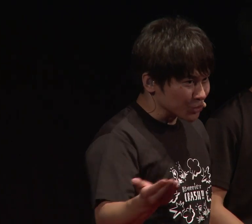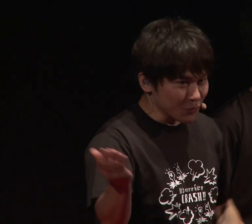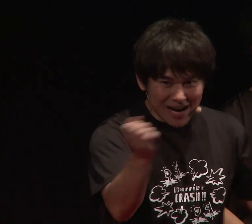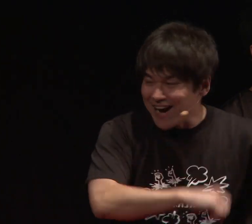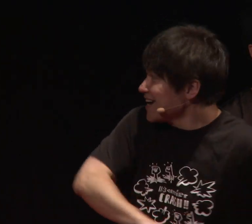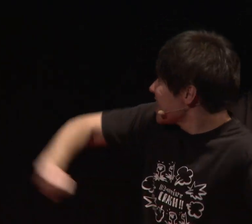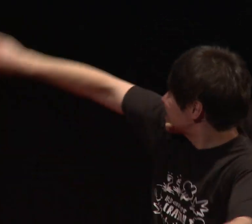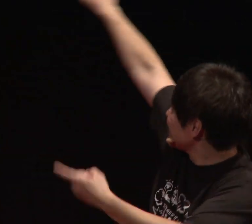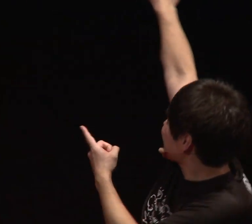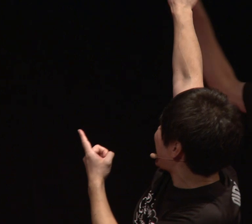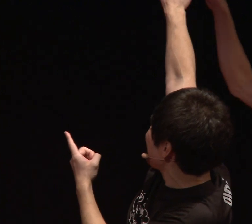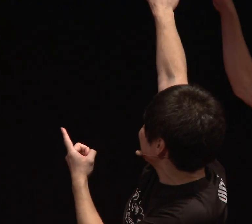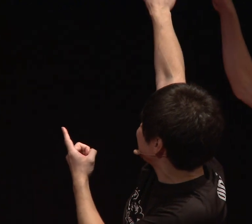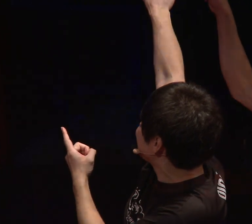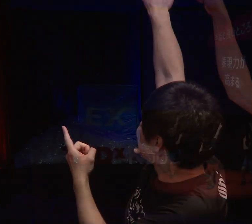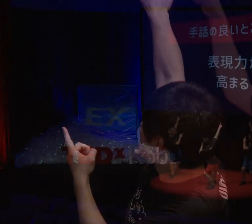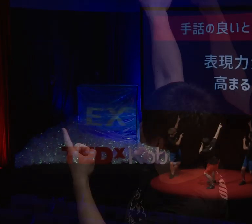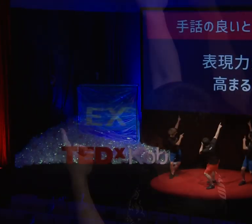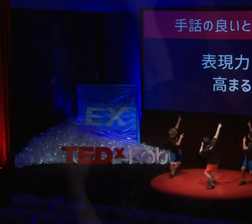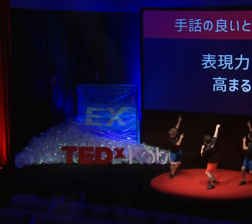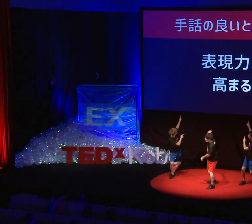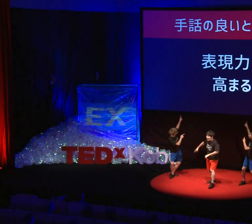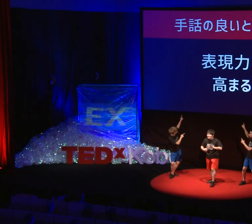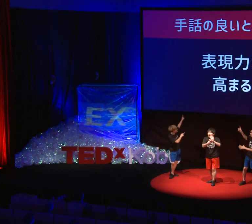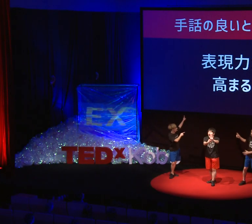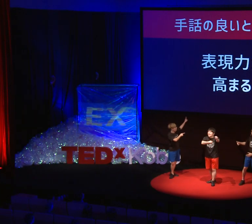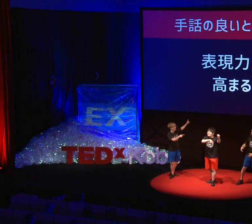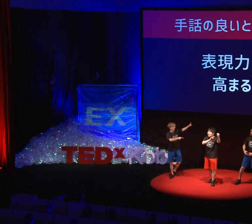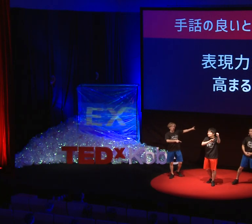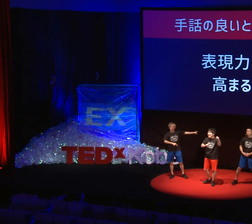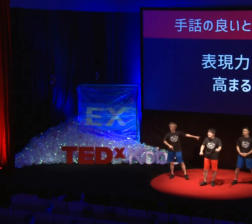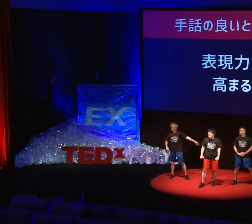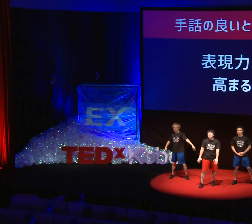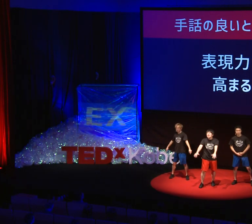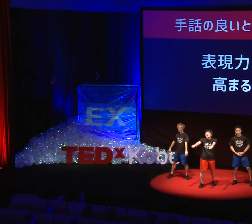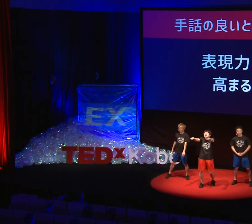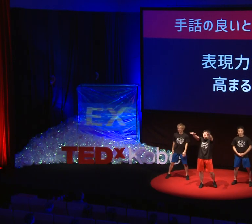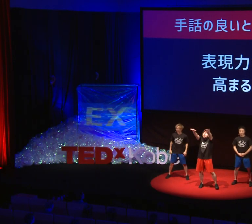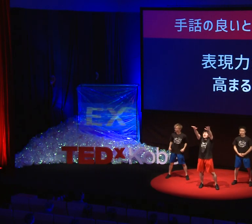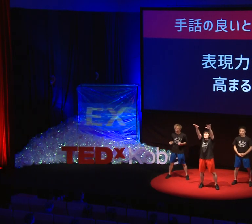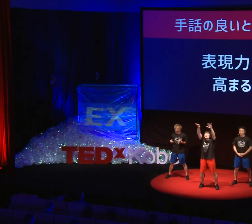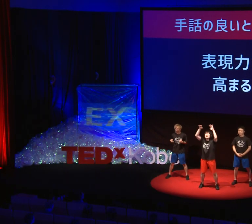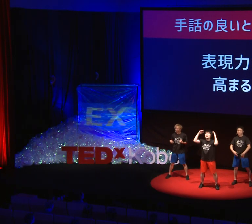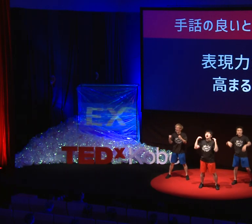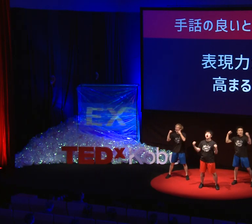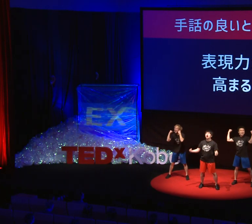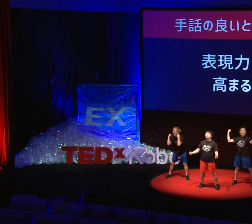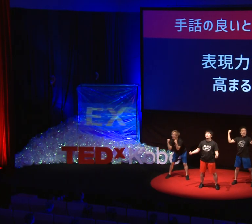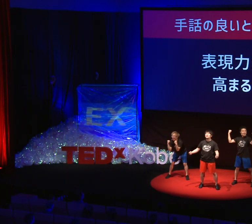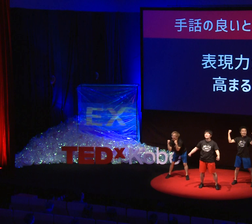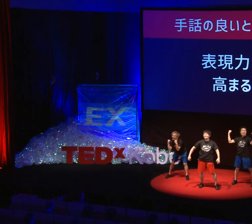Next is this! [The Benefits #2] You increase your ability to express yourself!